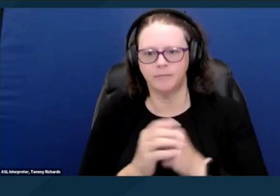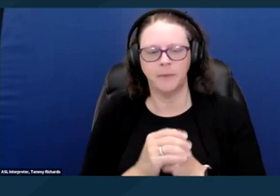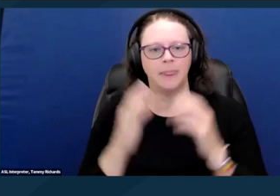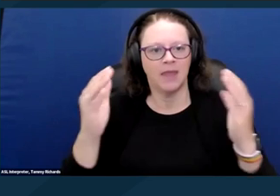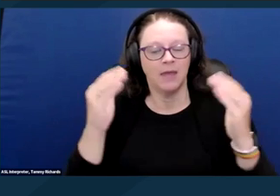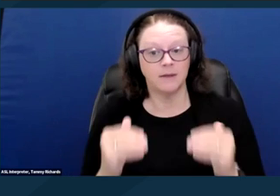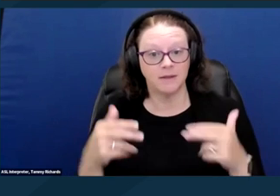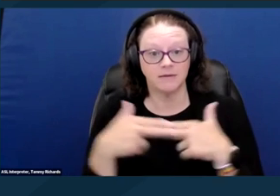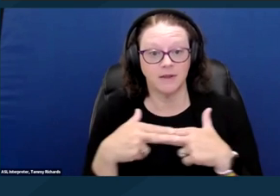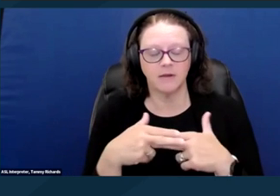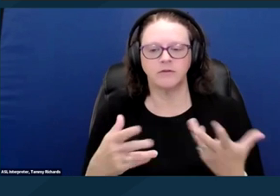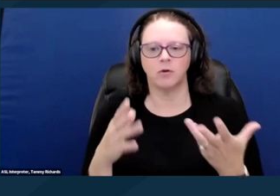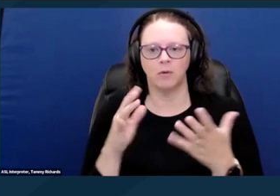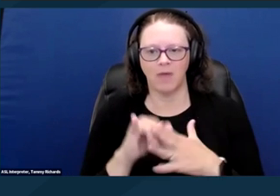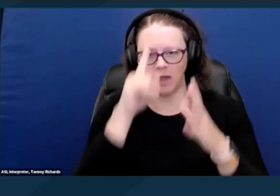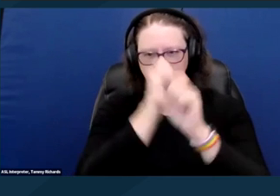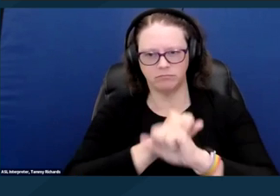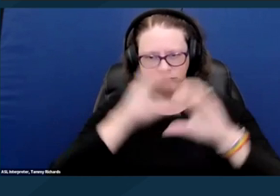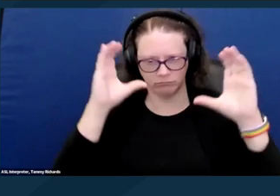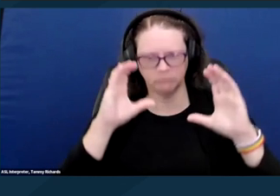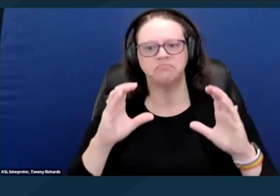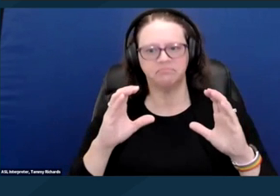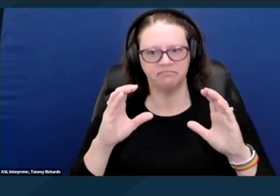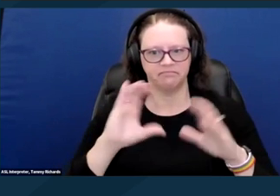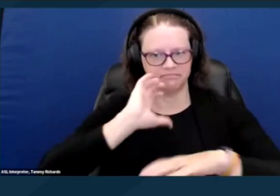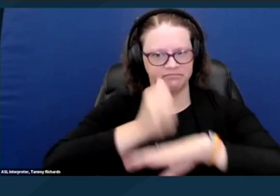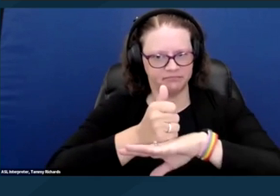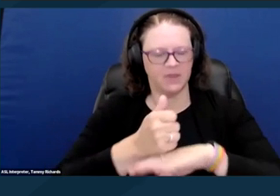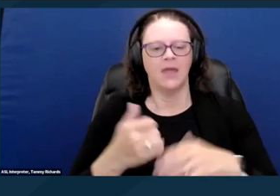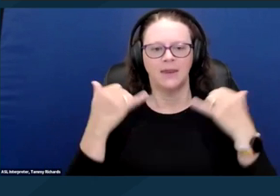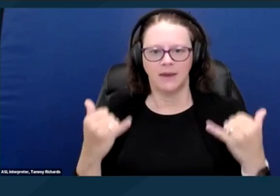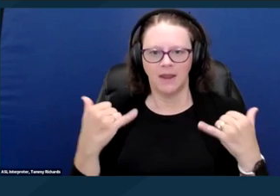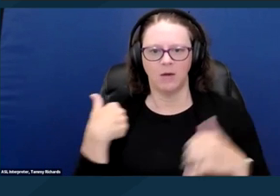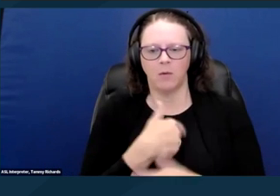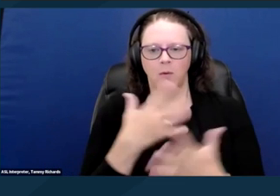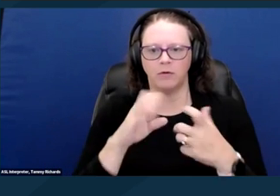So with that backdrop, let's move on to the laws that criminalize unhoused people.